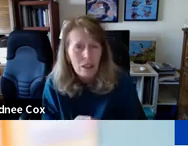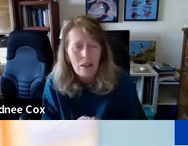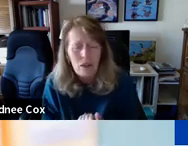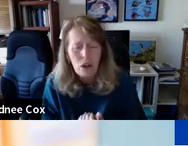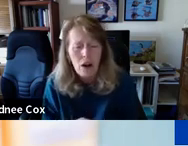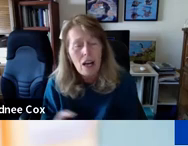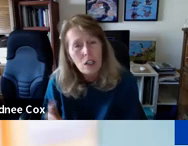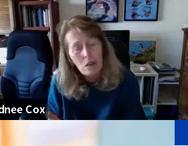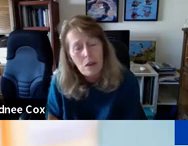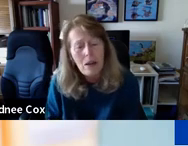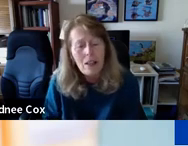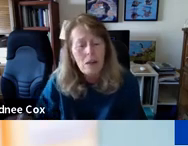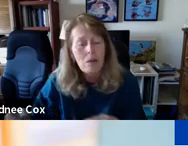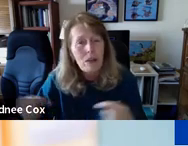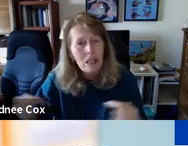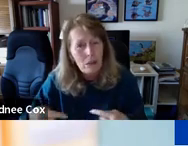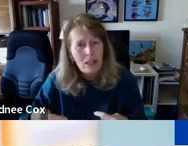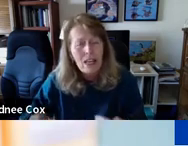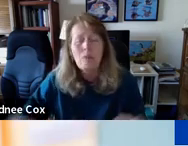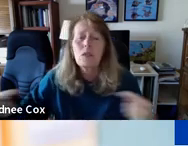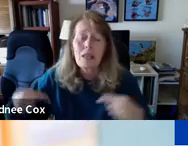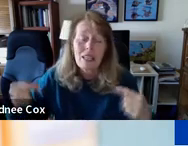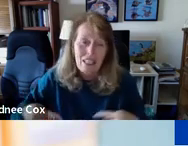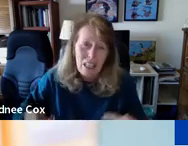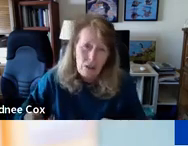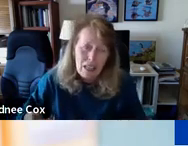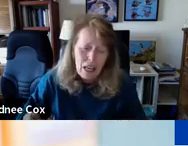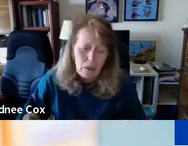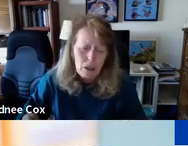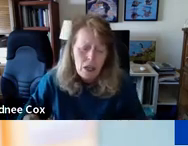what the levels are I show them. And then we bring Ethernet cables. We connect the Ethernet cables.